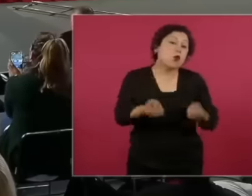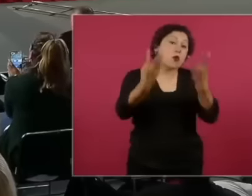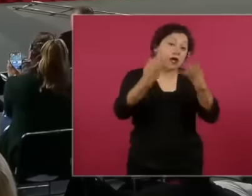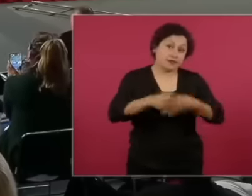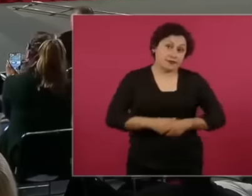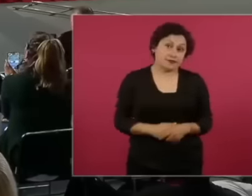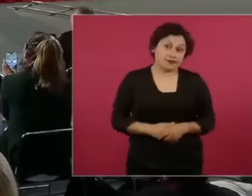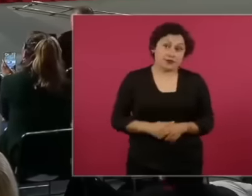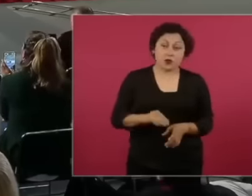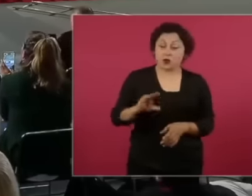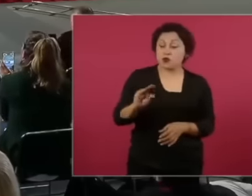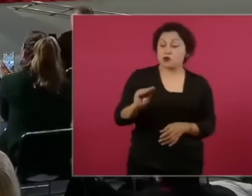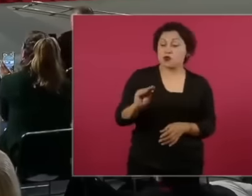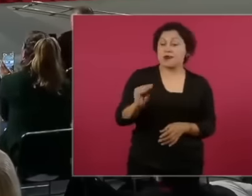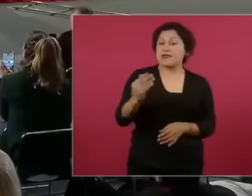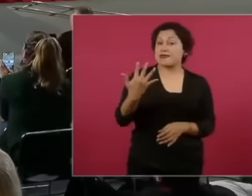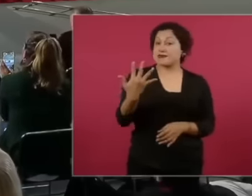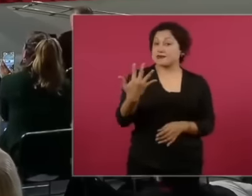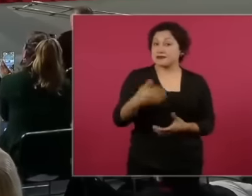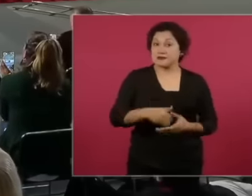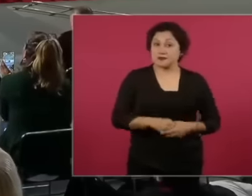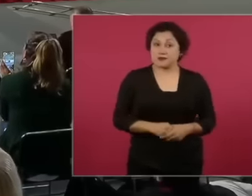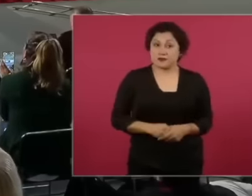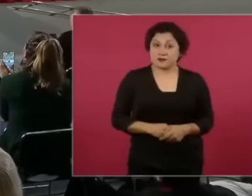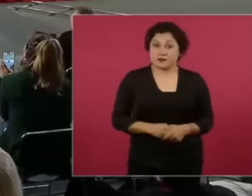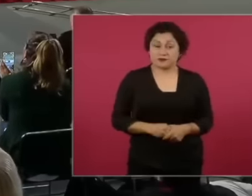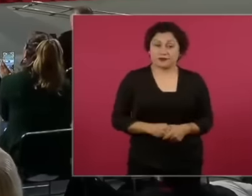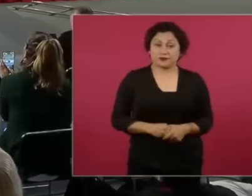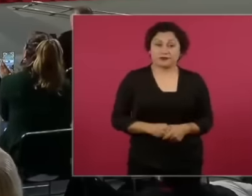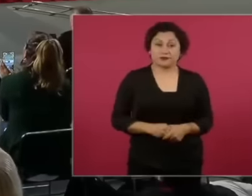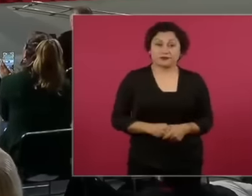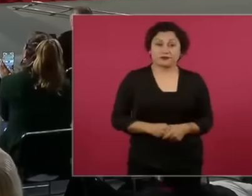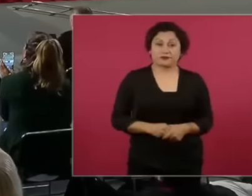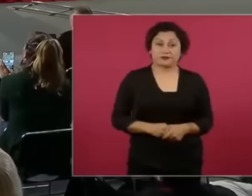95 days